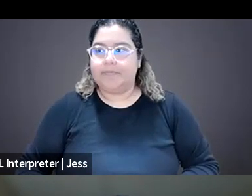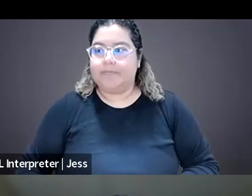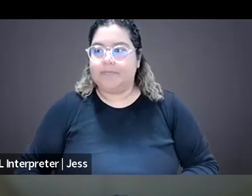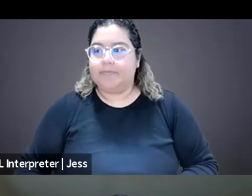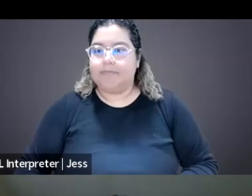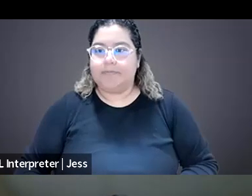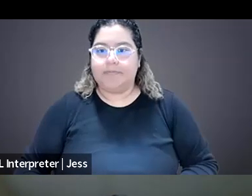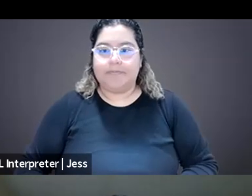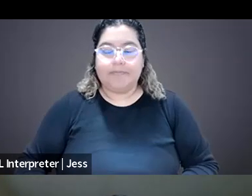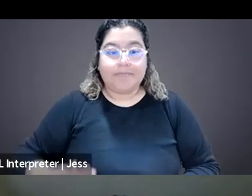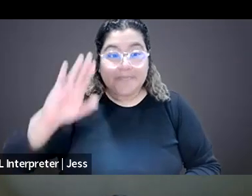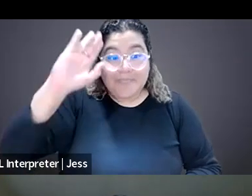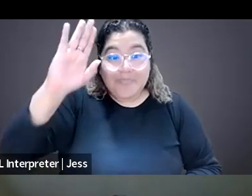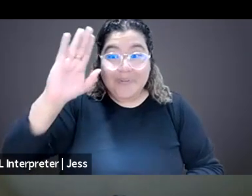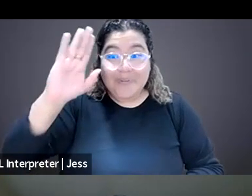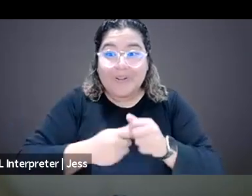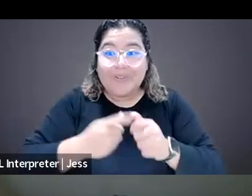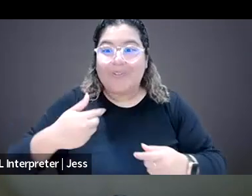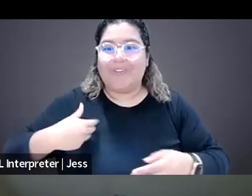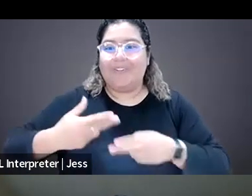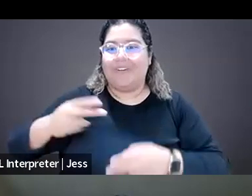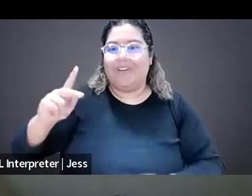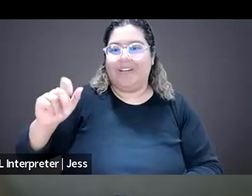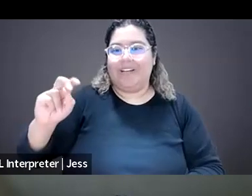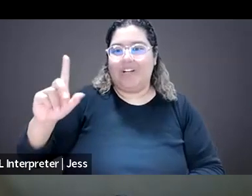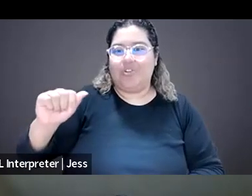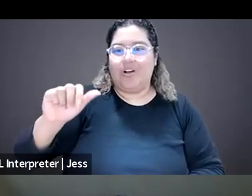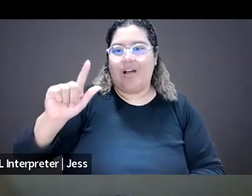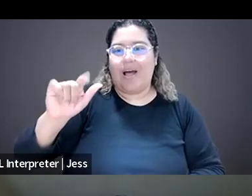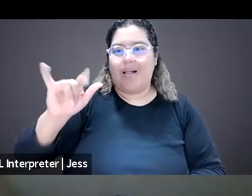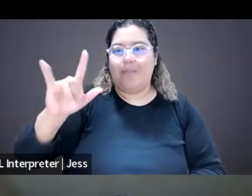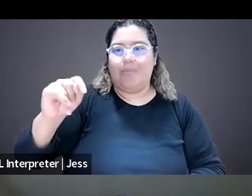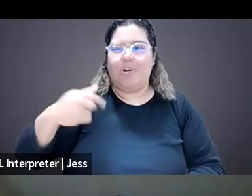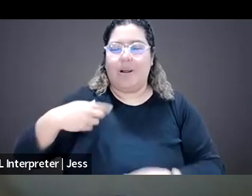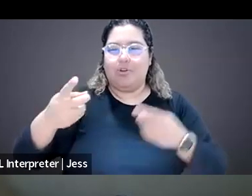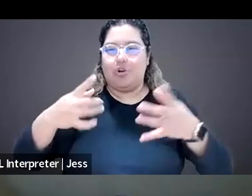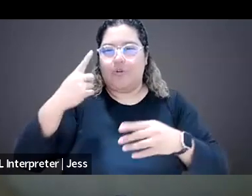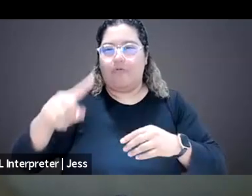Hi everyone, this is Kendra Albert, the director of the Initiative for a Representative First Amendment.